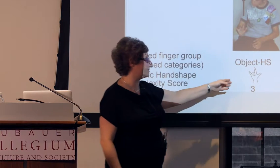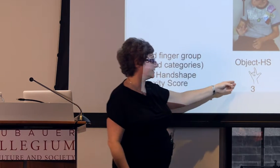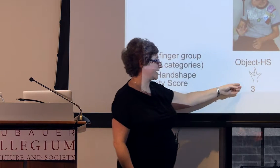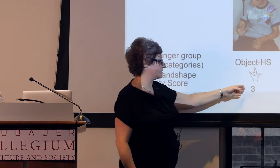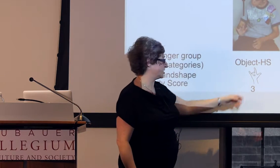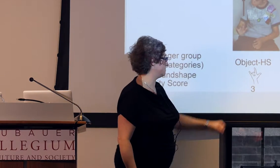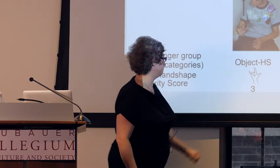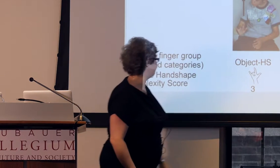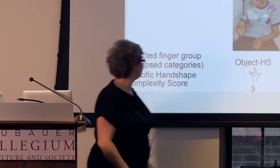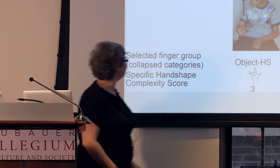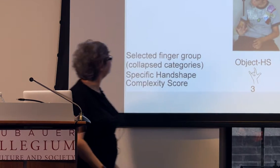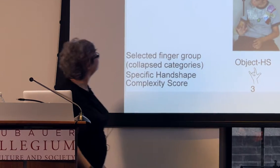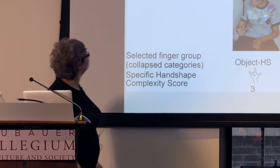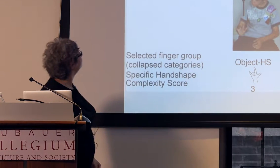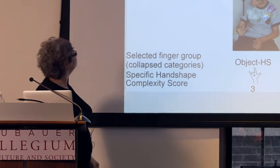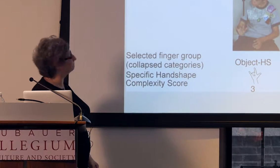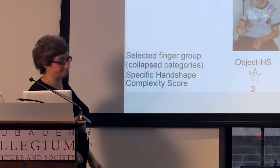to produce this handshape.